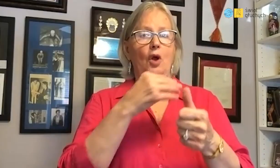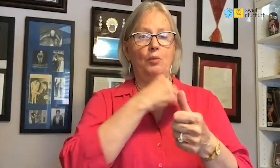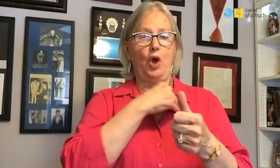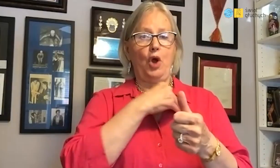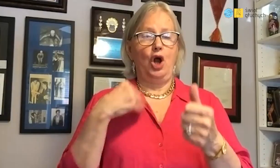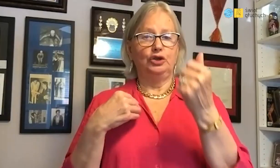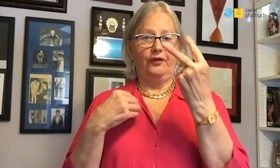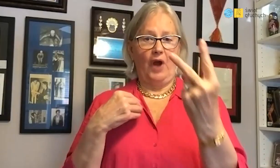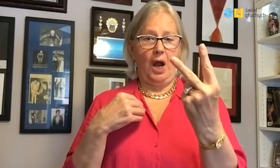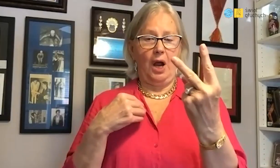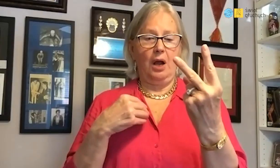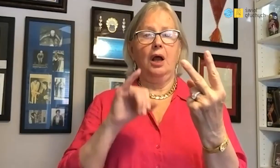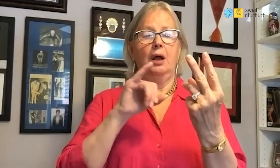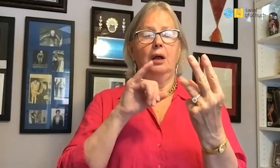Medals at the Polish Championships – 2,